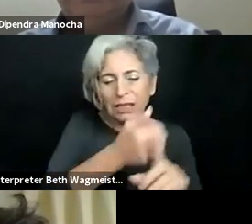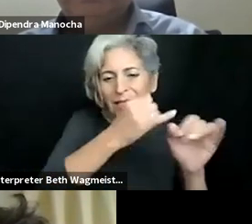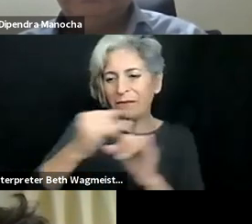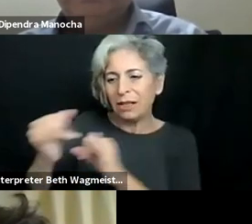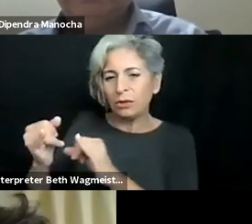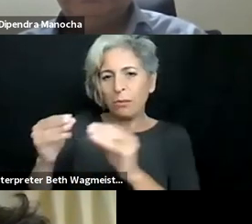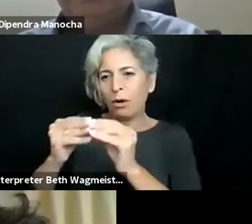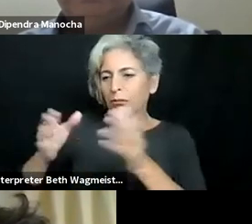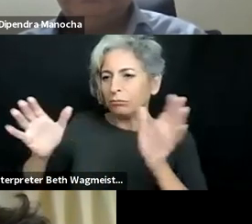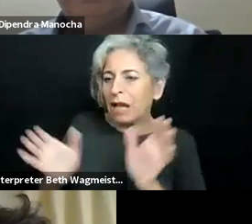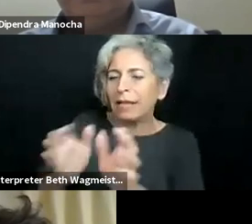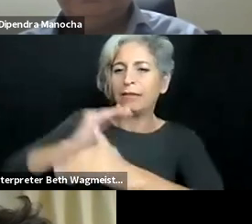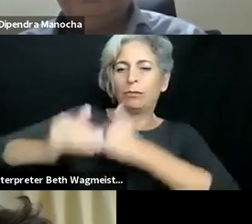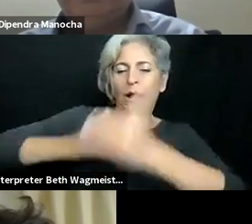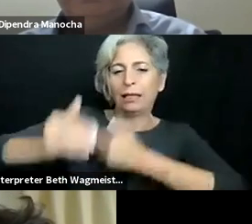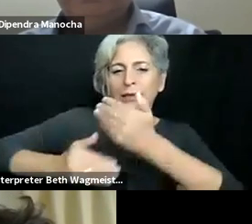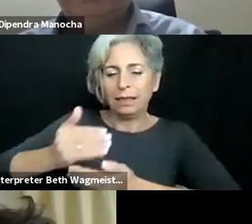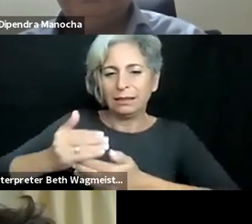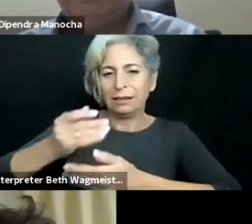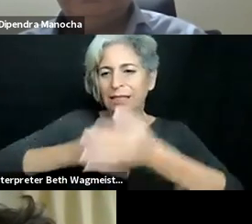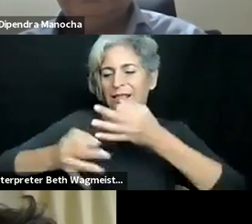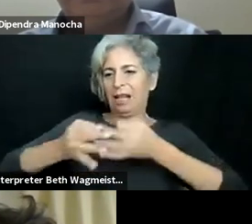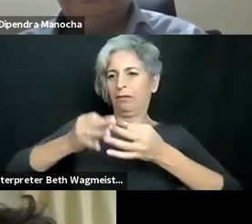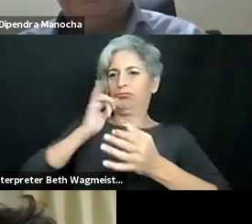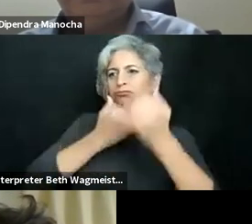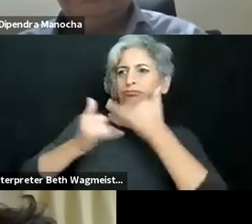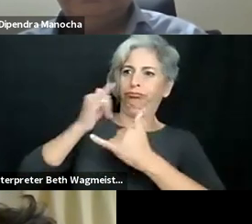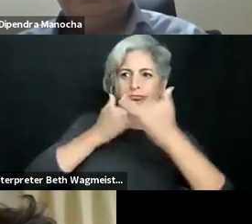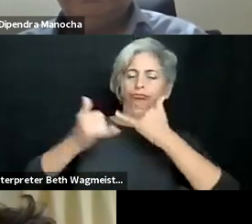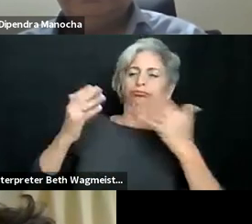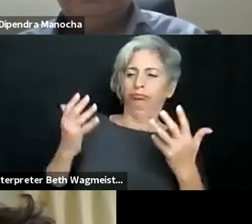everyone will get to learn on a personalized basis what could have